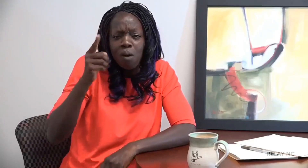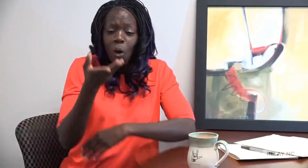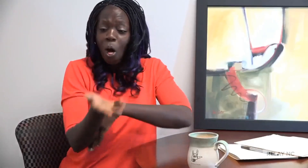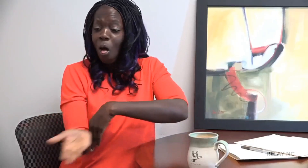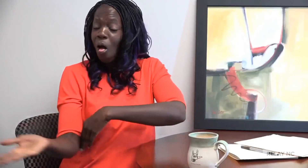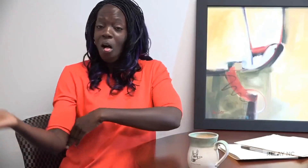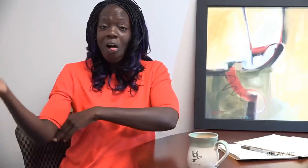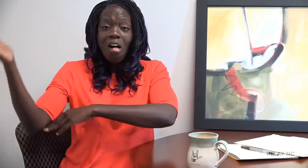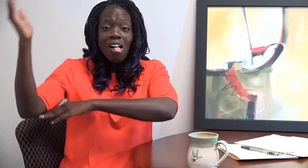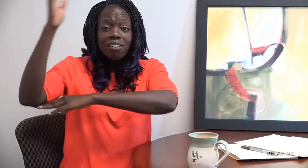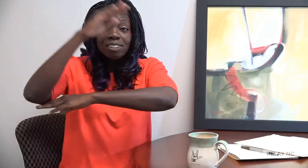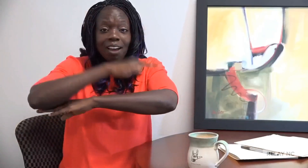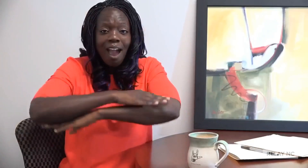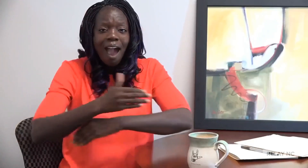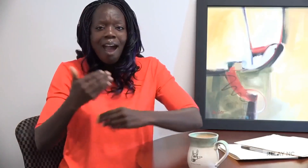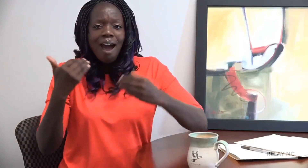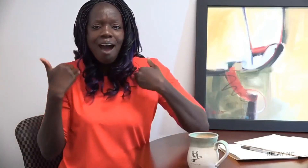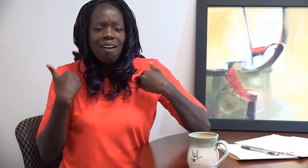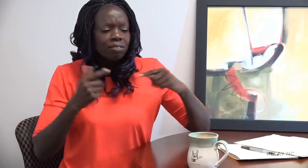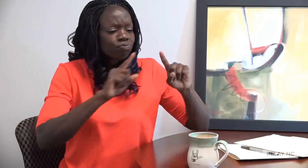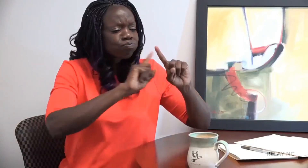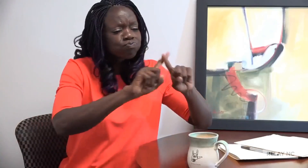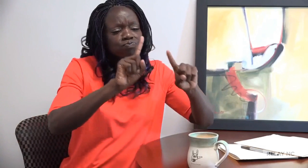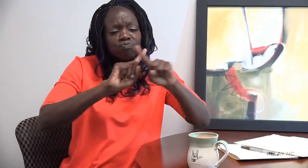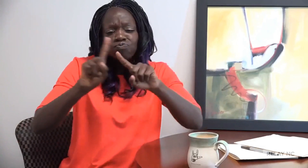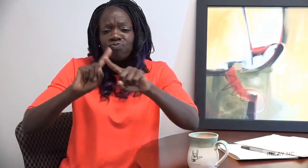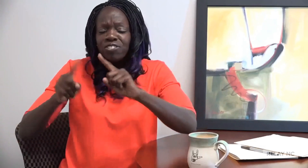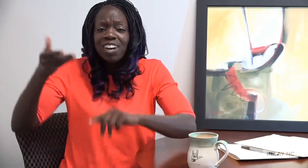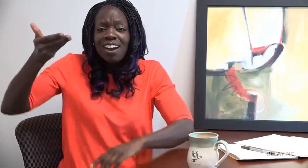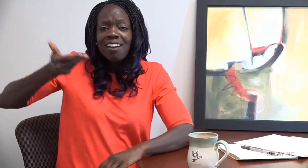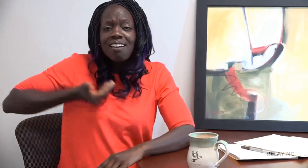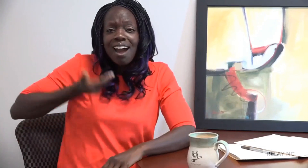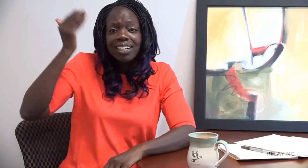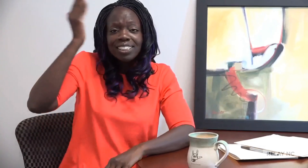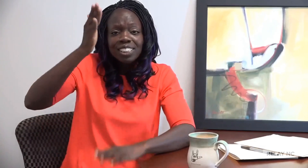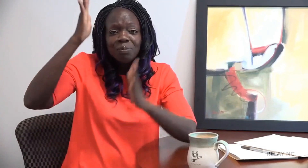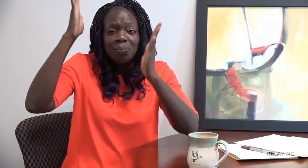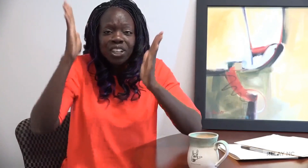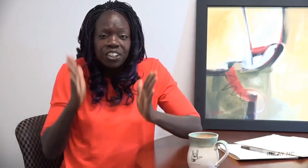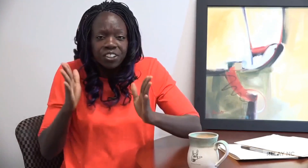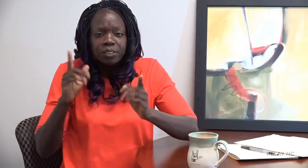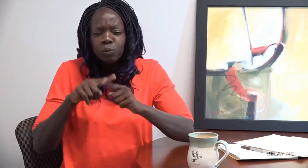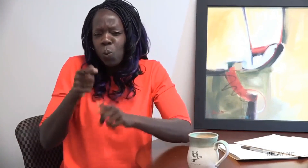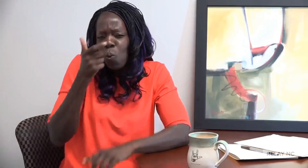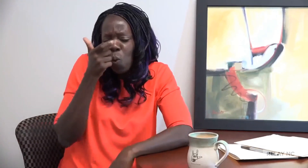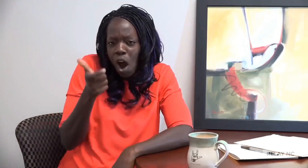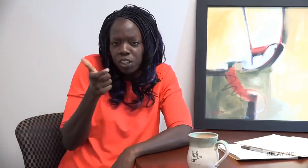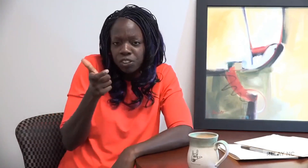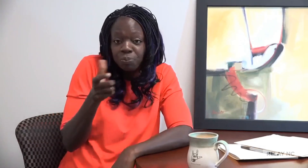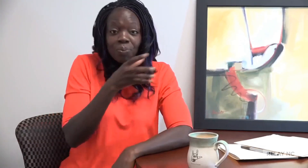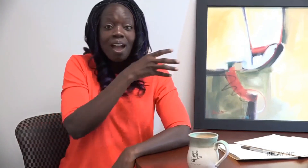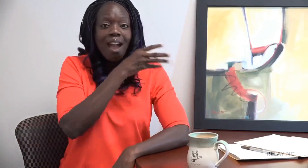All day we'll have different guest speakers to watch